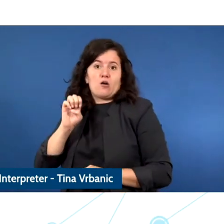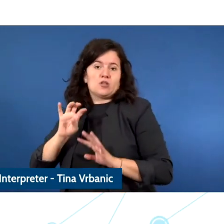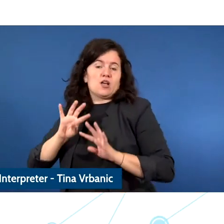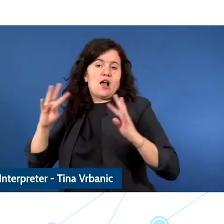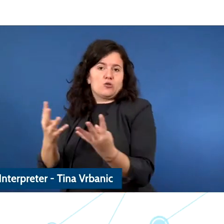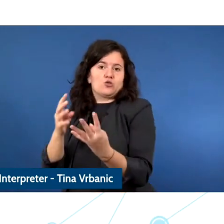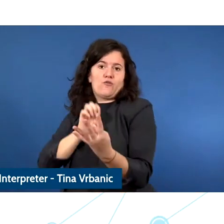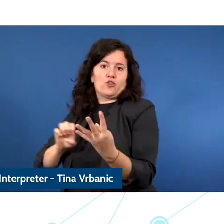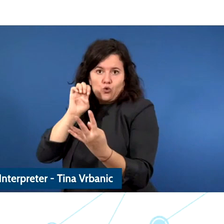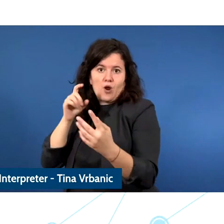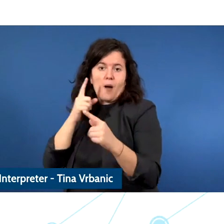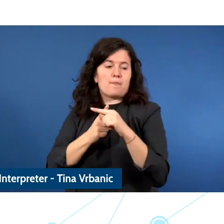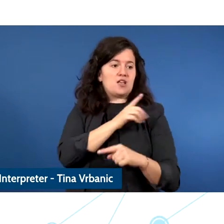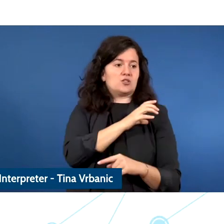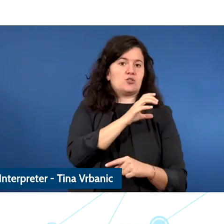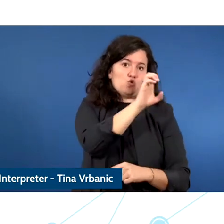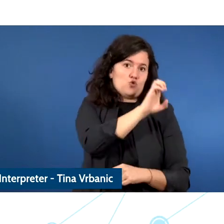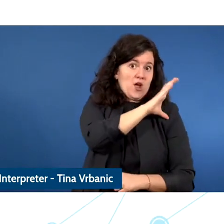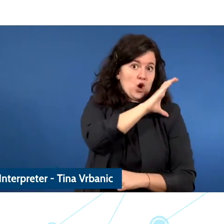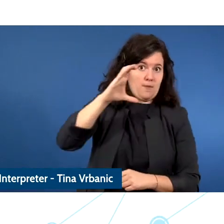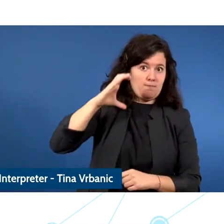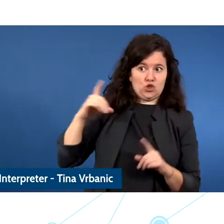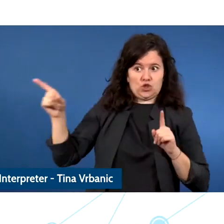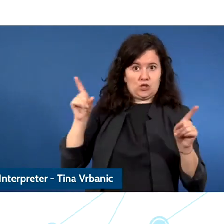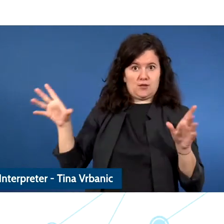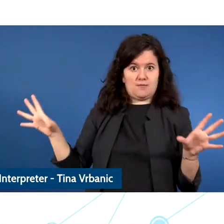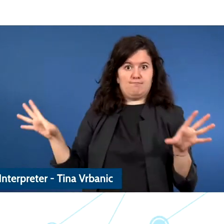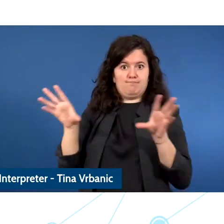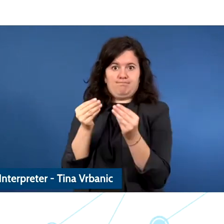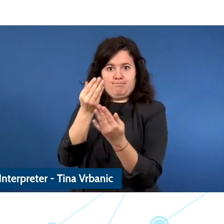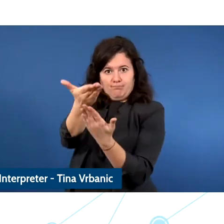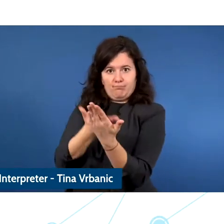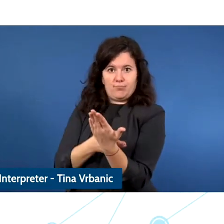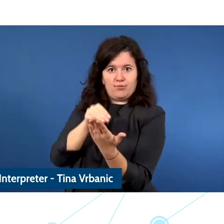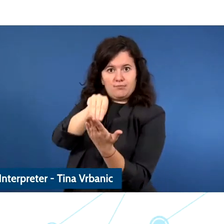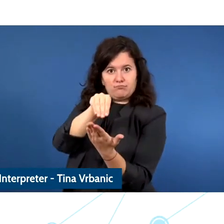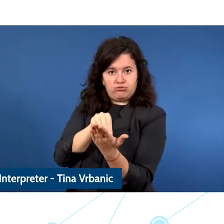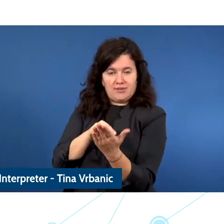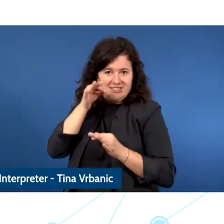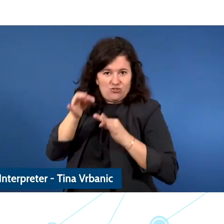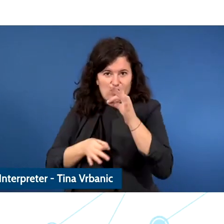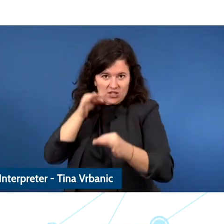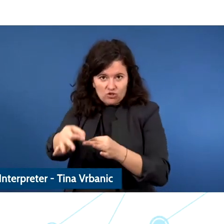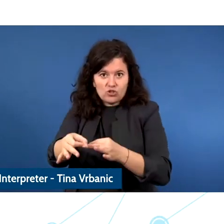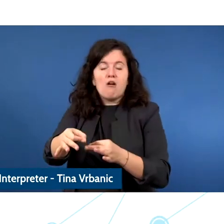really make sure that they are implemented my fourth point